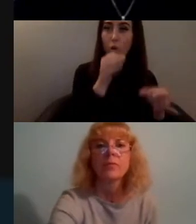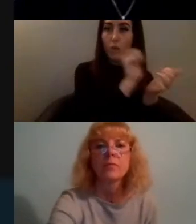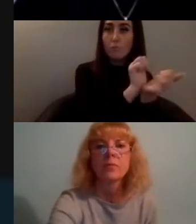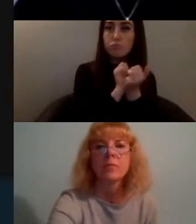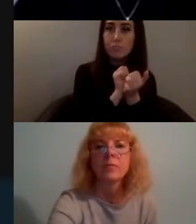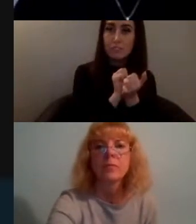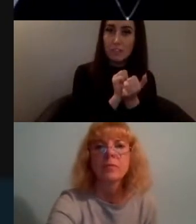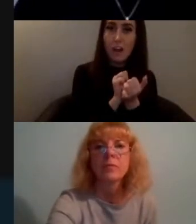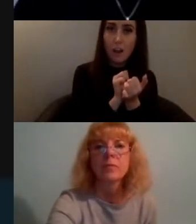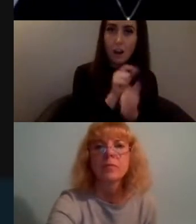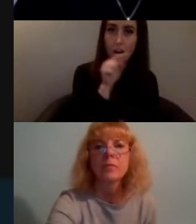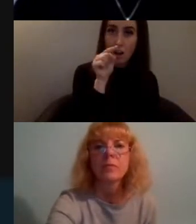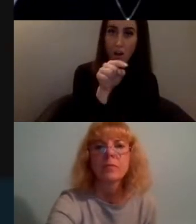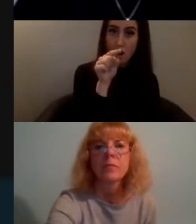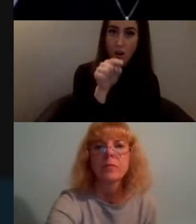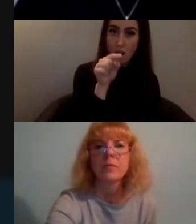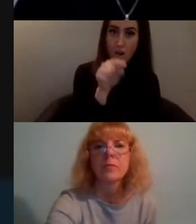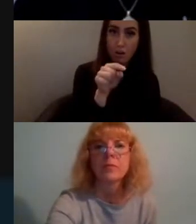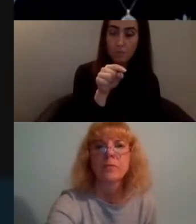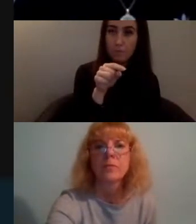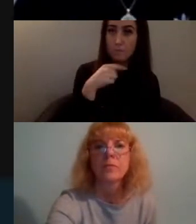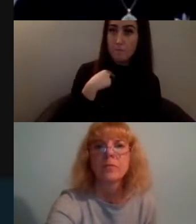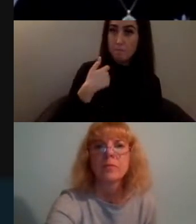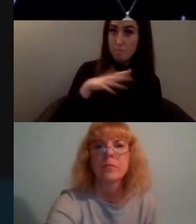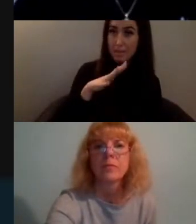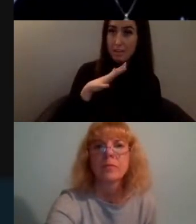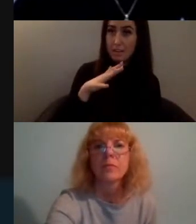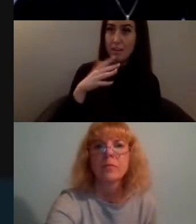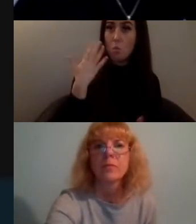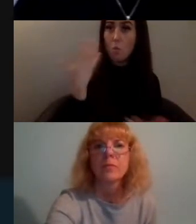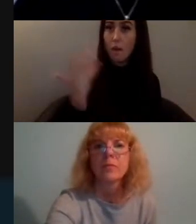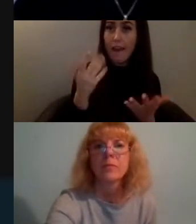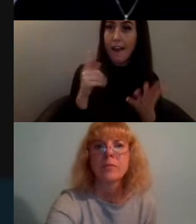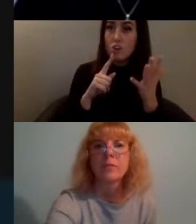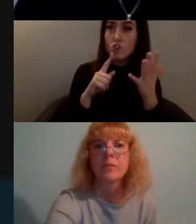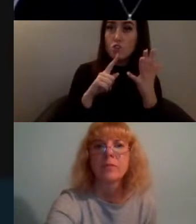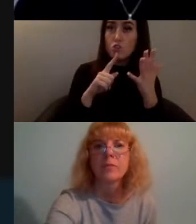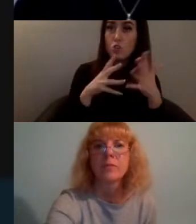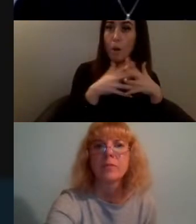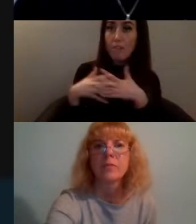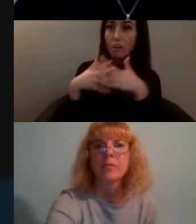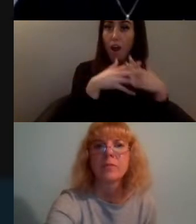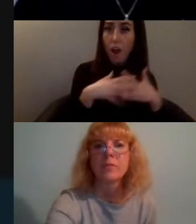long time in the US held an online conference bringing together activists from all over the